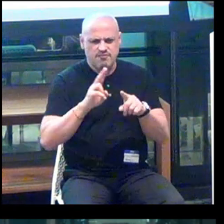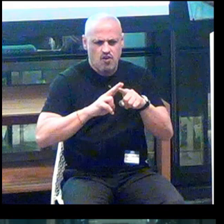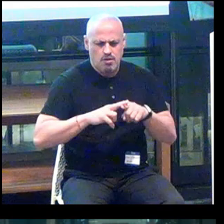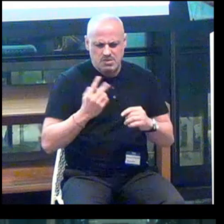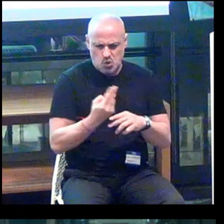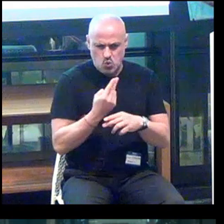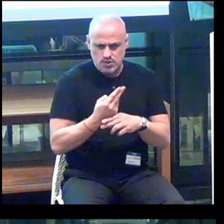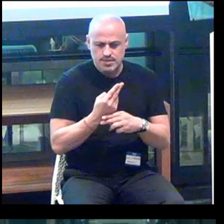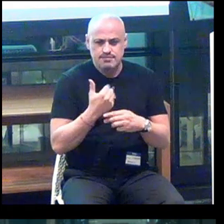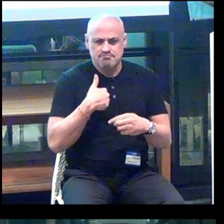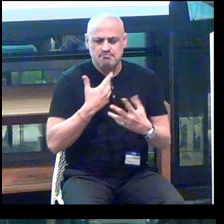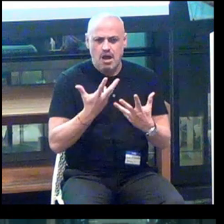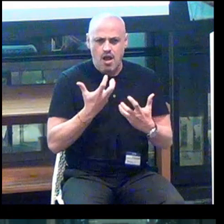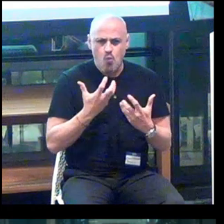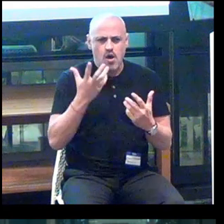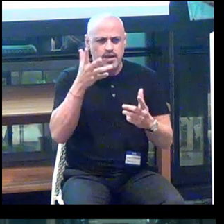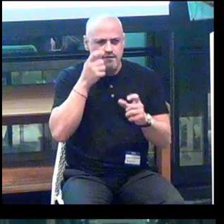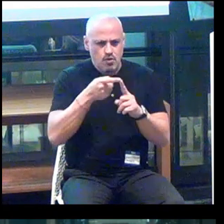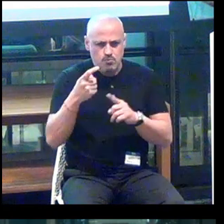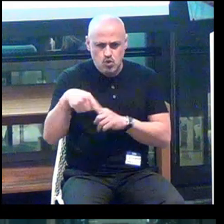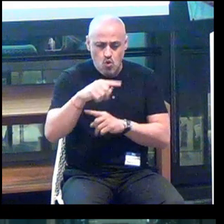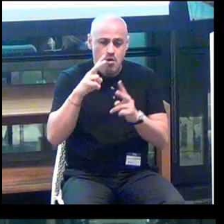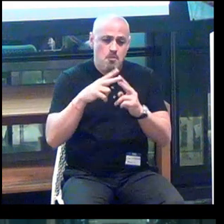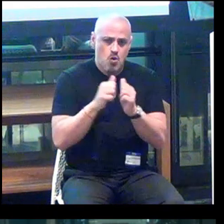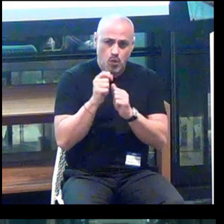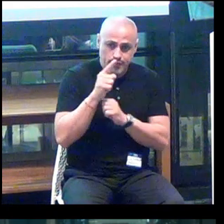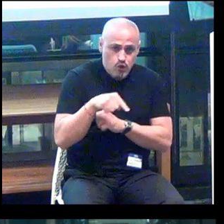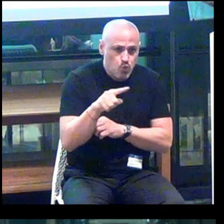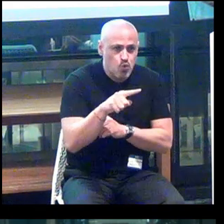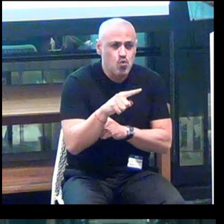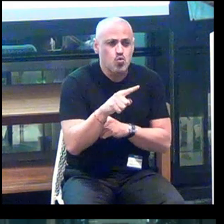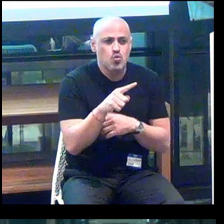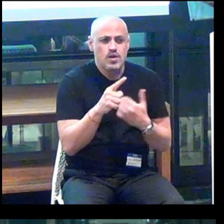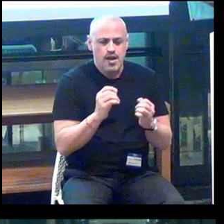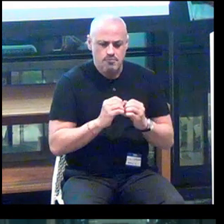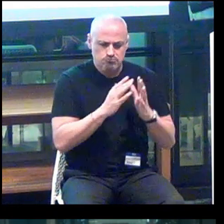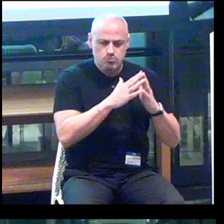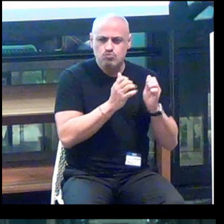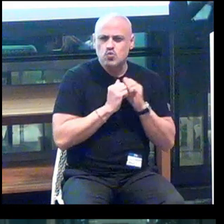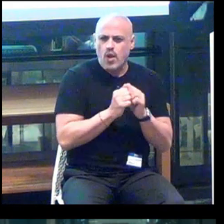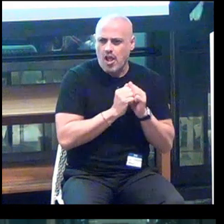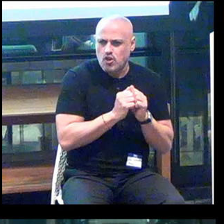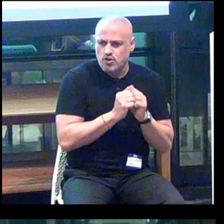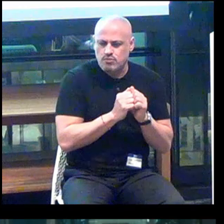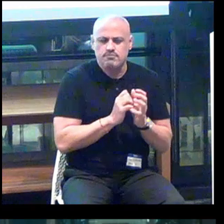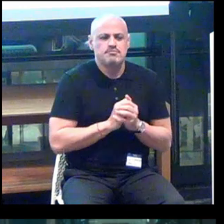I want to hear from you and partner with you. And build this together.